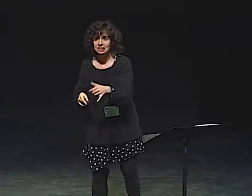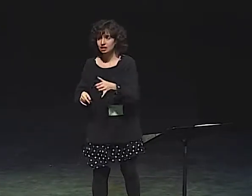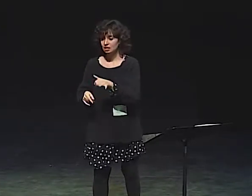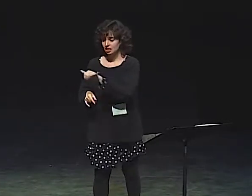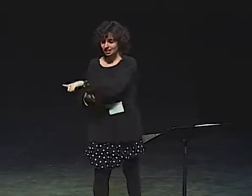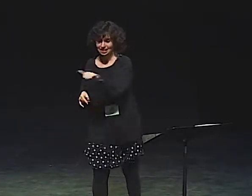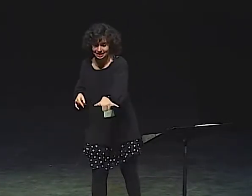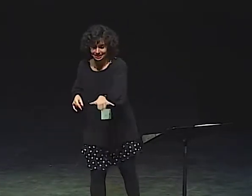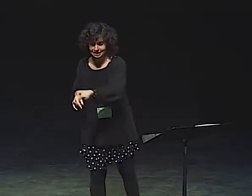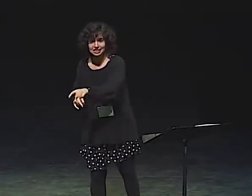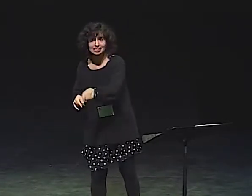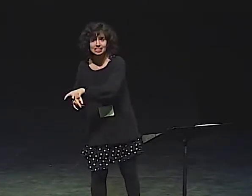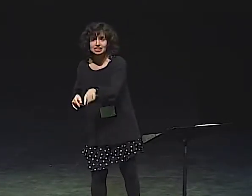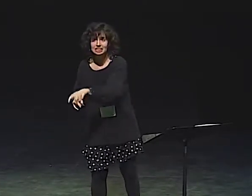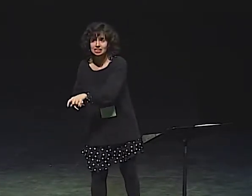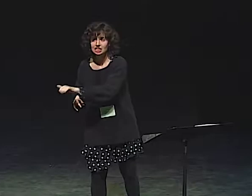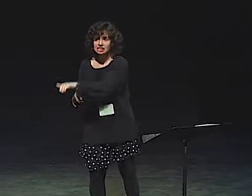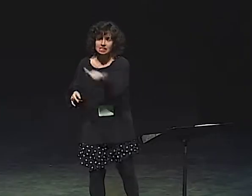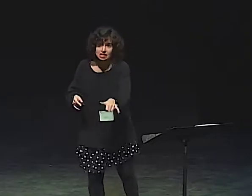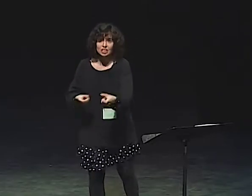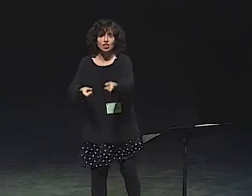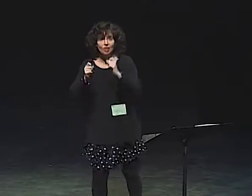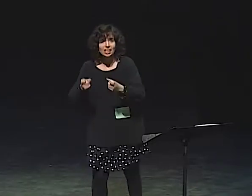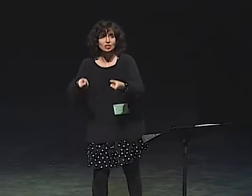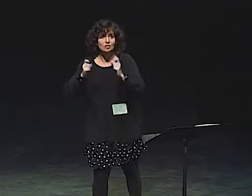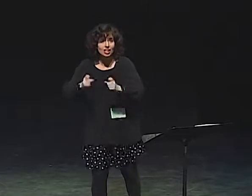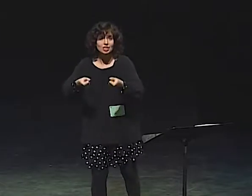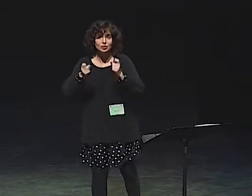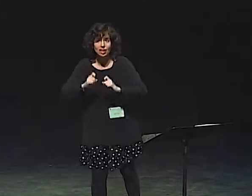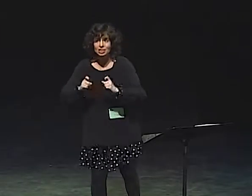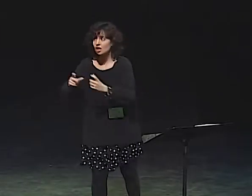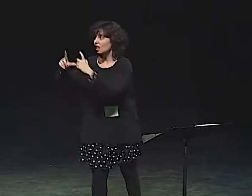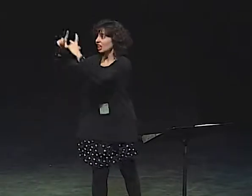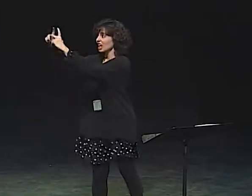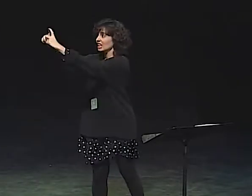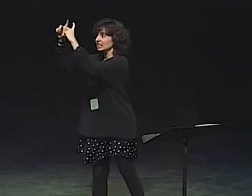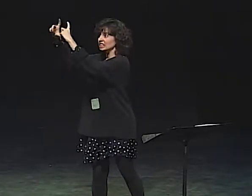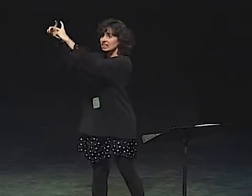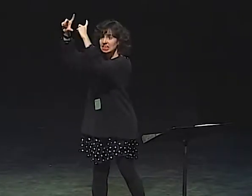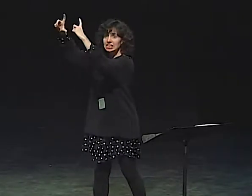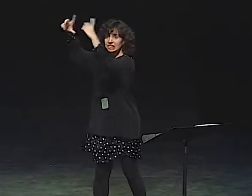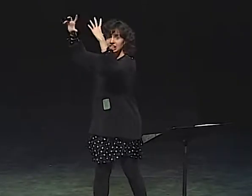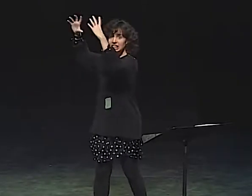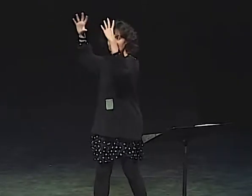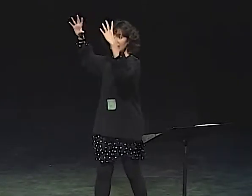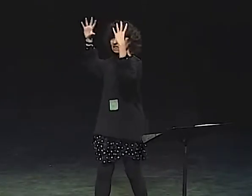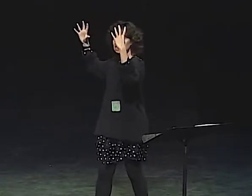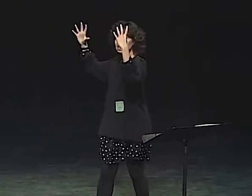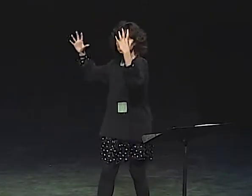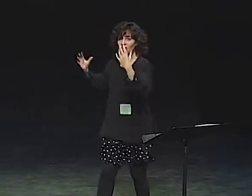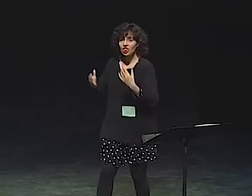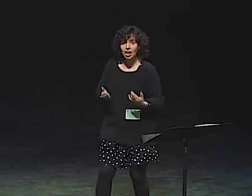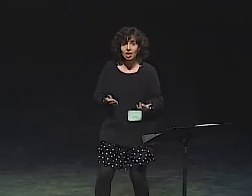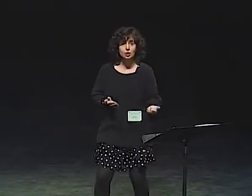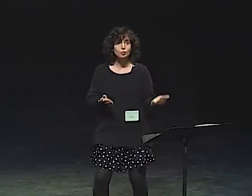BECOMING LARGER AND LARGER AND TIME TAKING UP MORE SPACE. THEN AS SHE STARTS CALLING HER MOTHER,